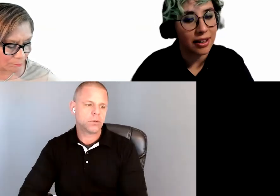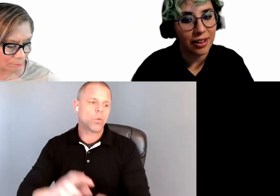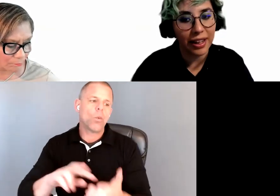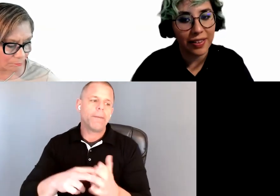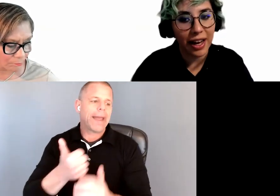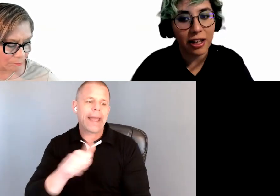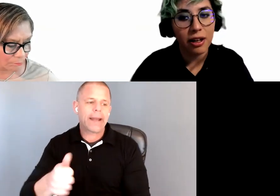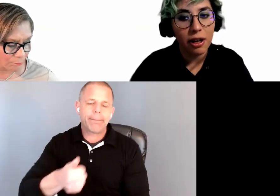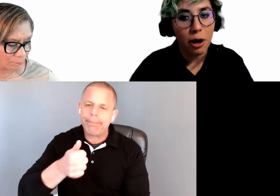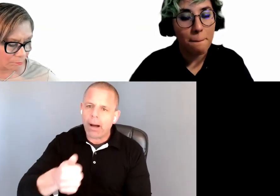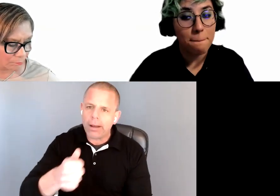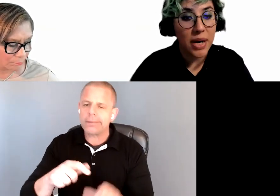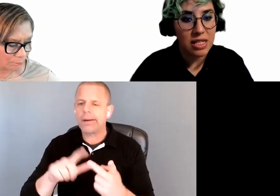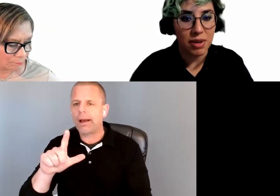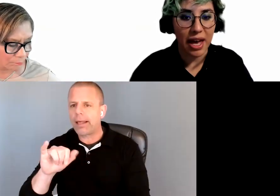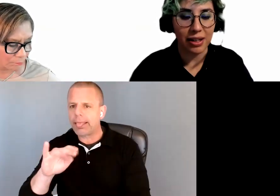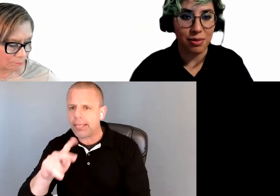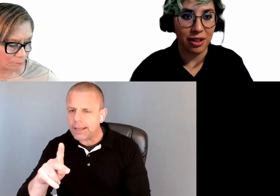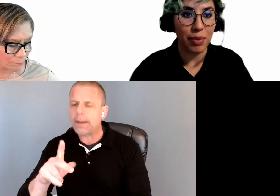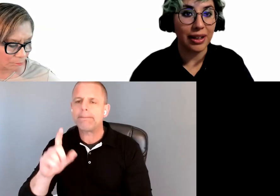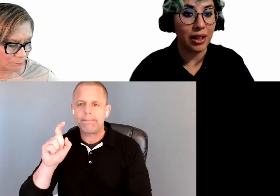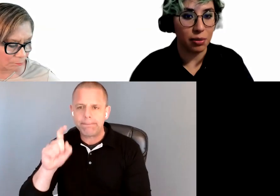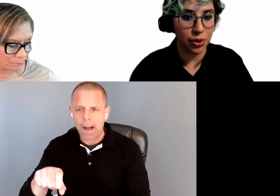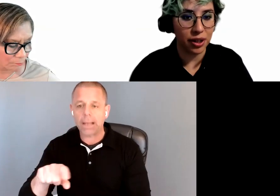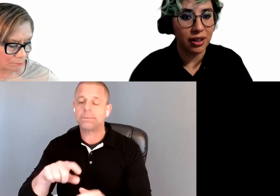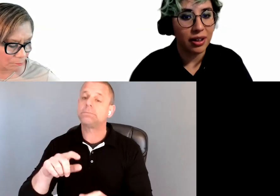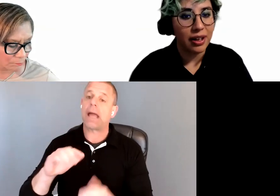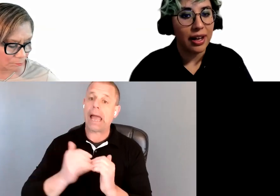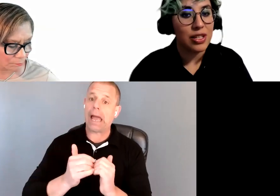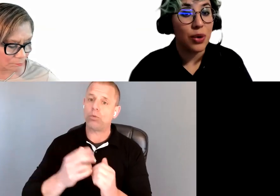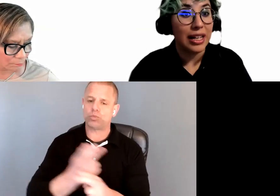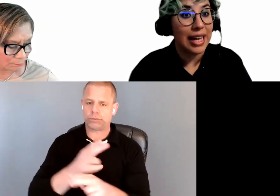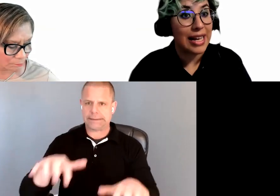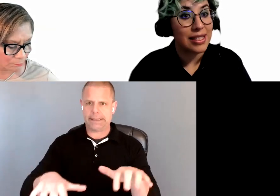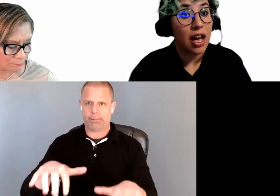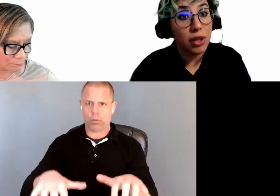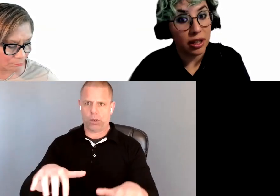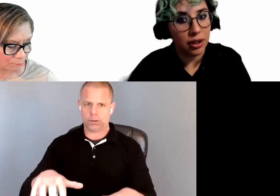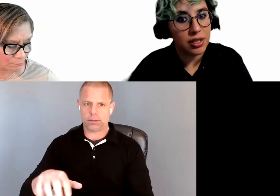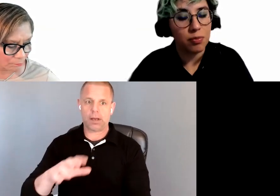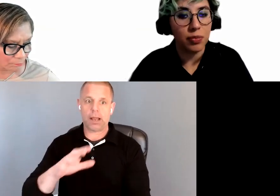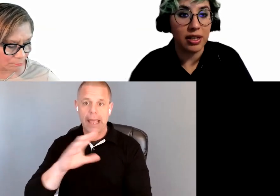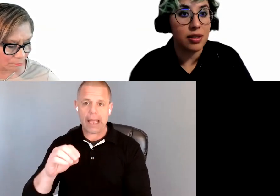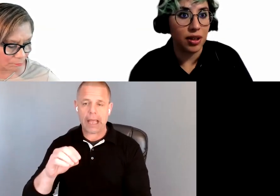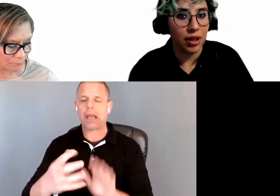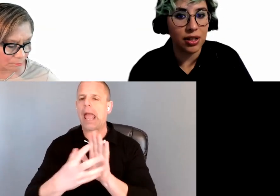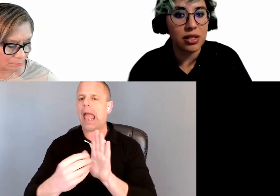anything like that must be activated by keyboard, as well as emulators, like screen readers,